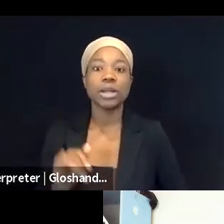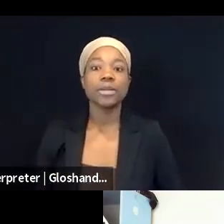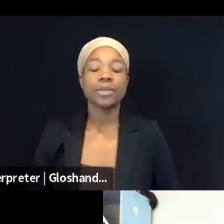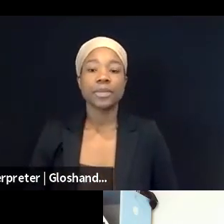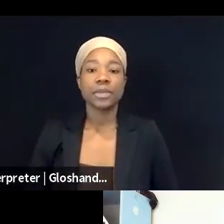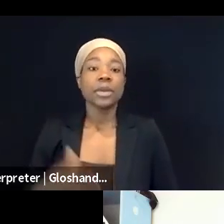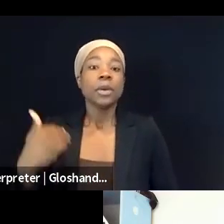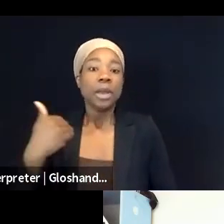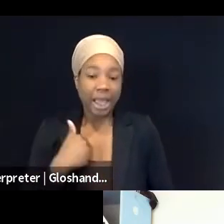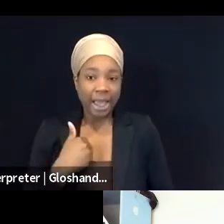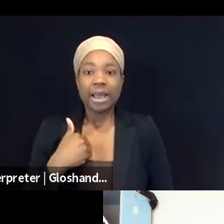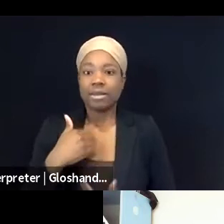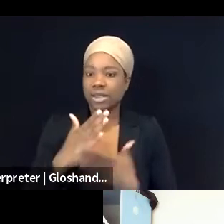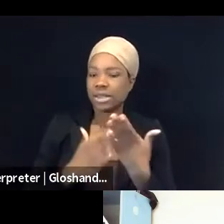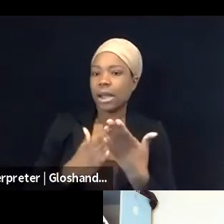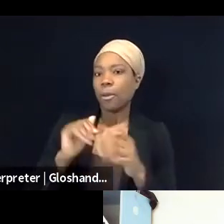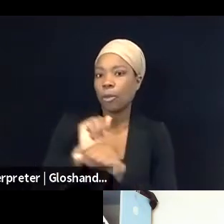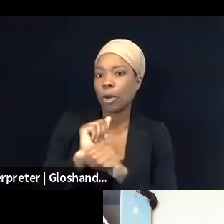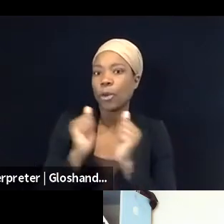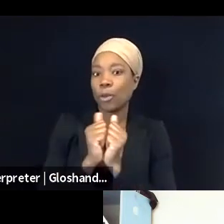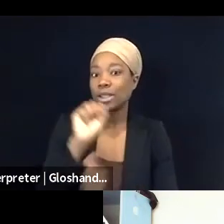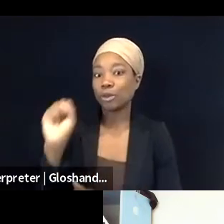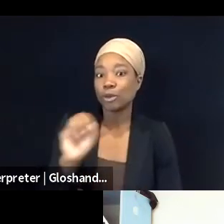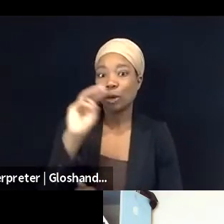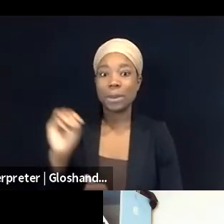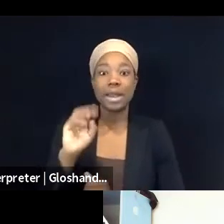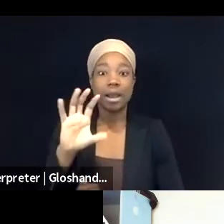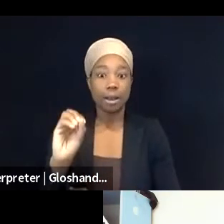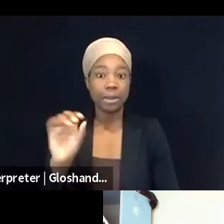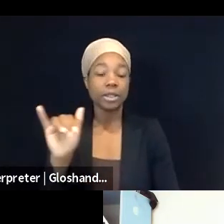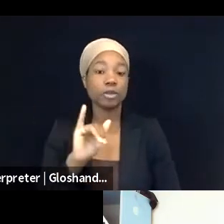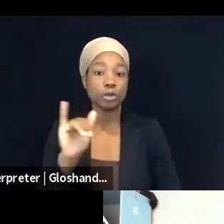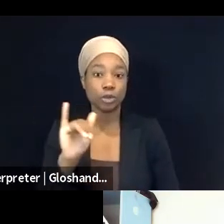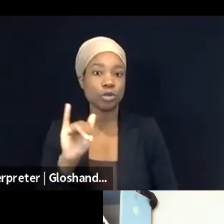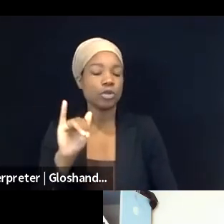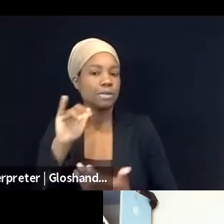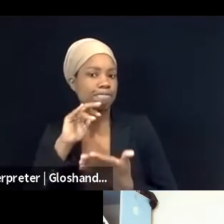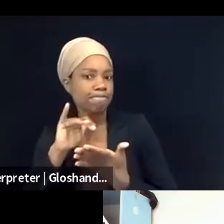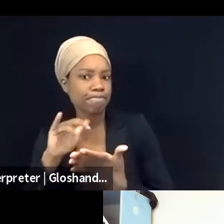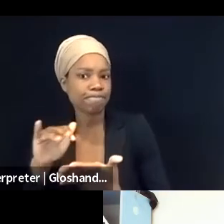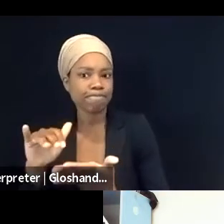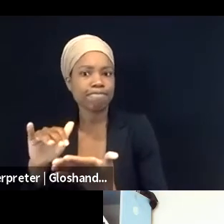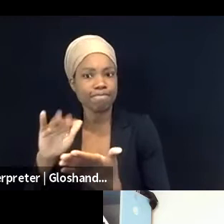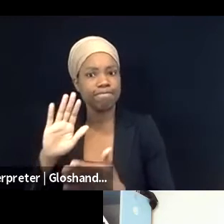specifically the social media companies and the digital economy companies and their policies towards Palestinians,